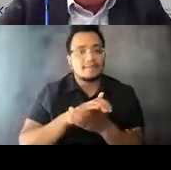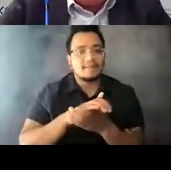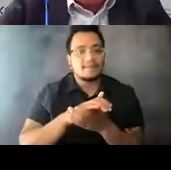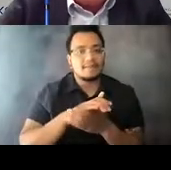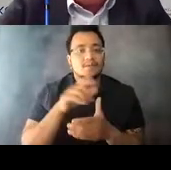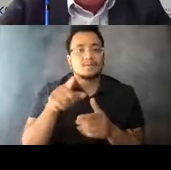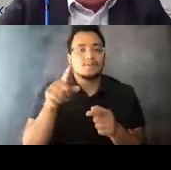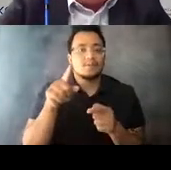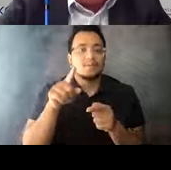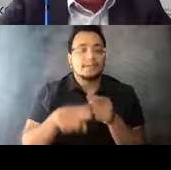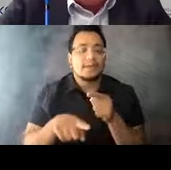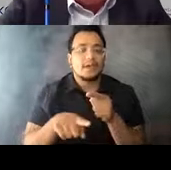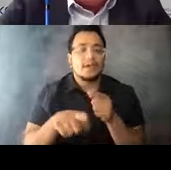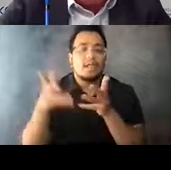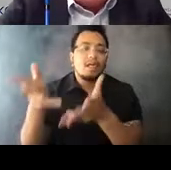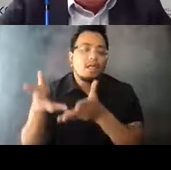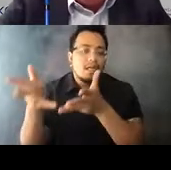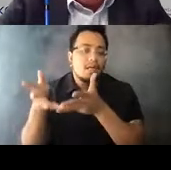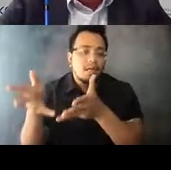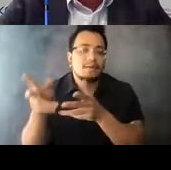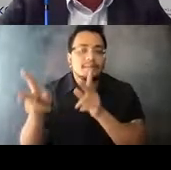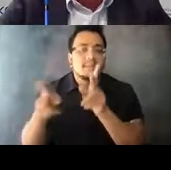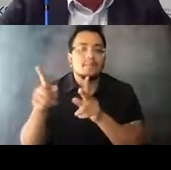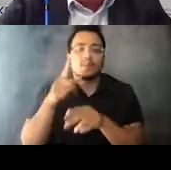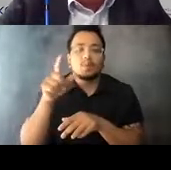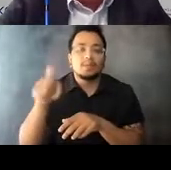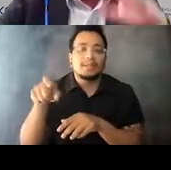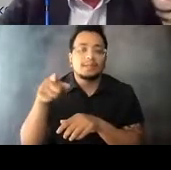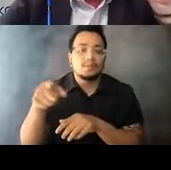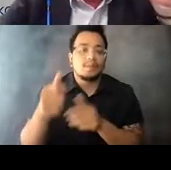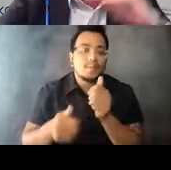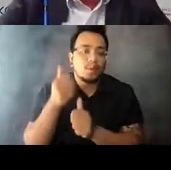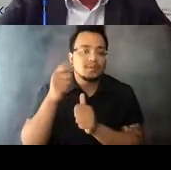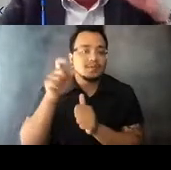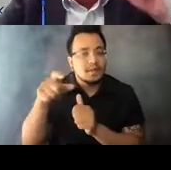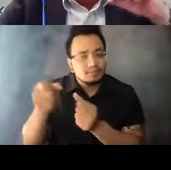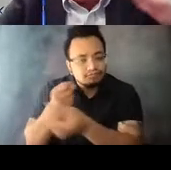15:01:03 you need the most. 15:01:12 We're going to run towards them and when you talk about zero fare, when we started,